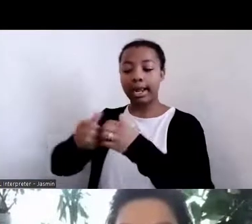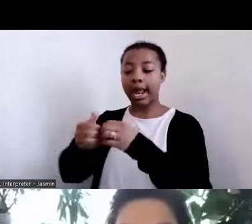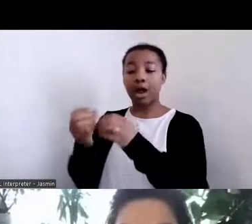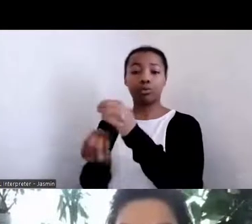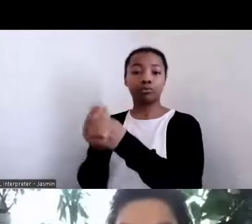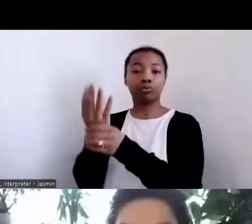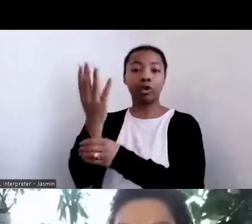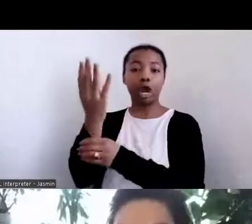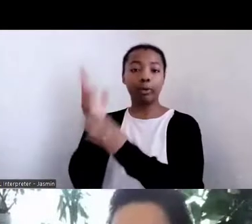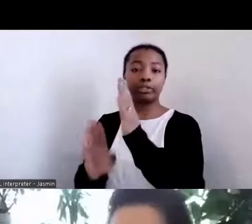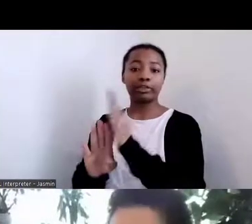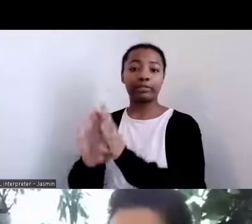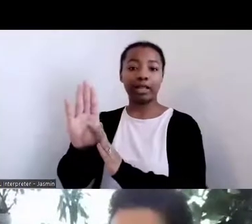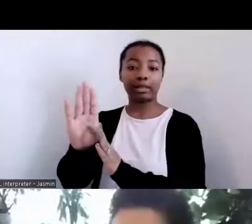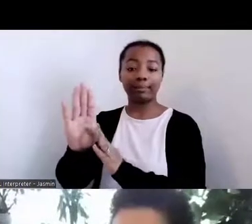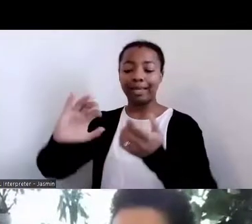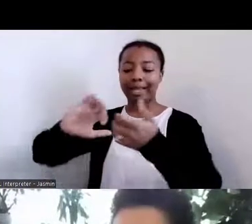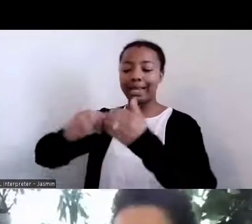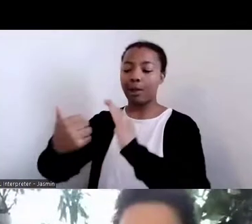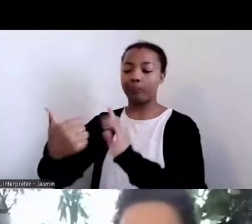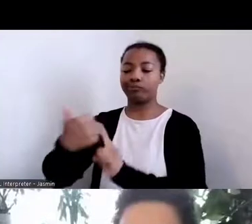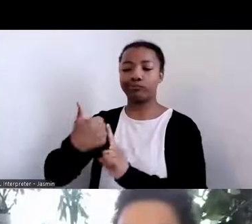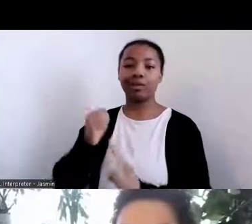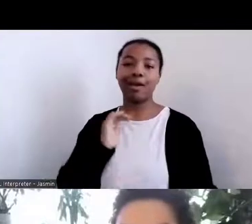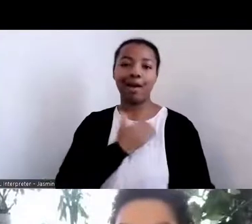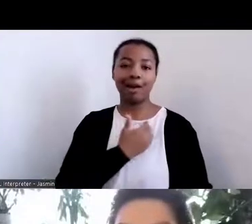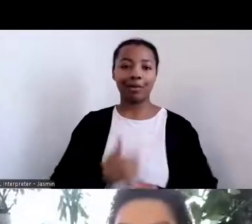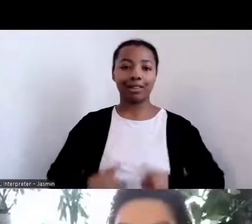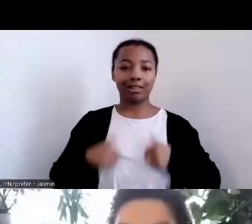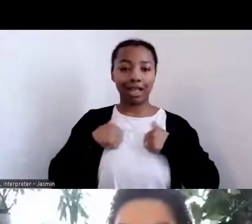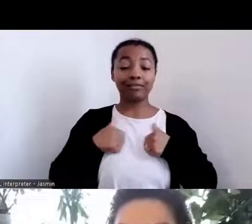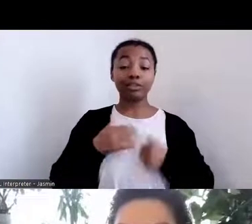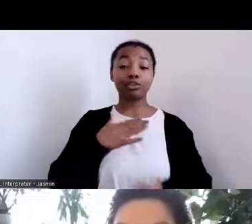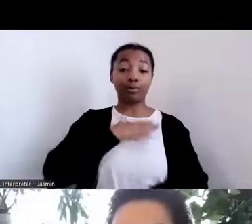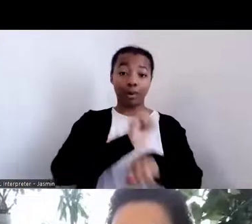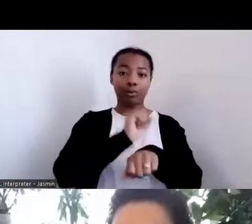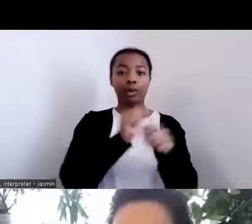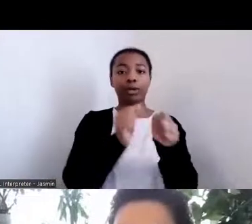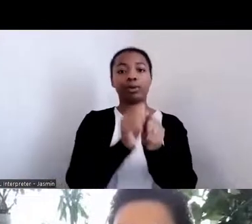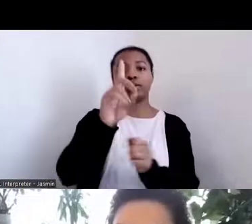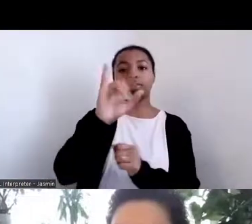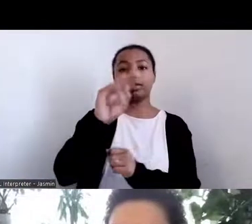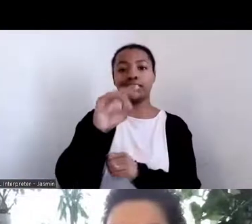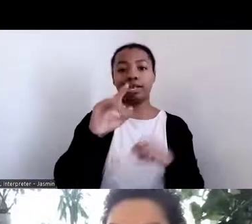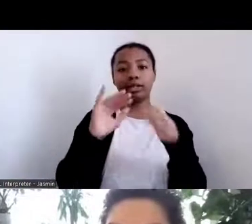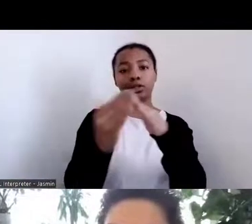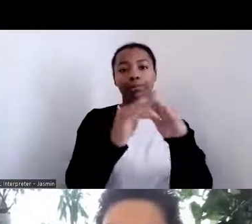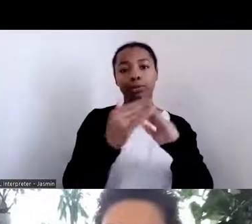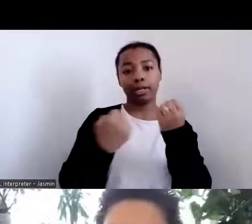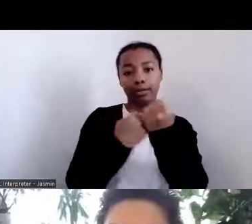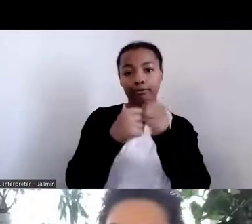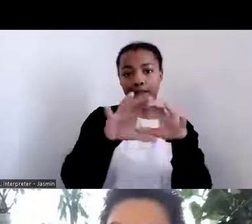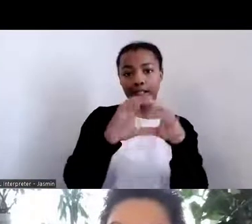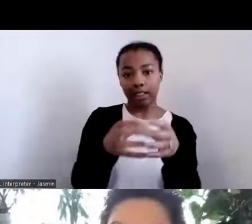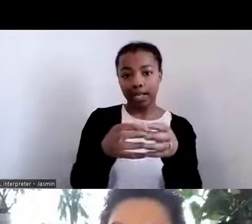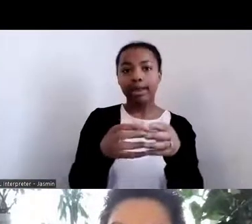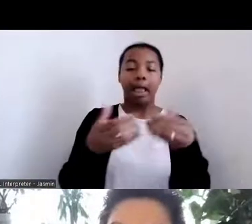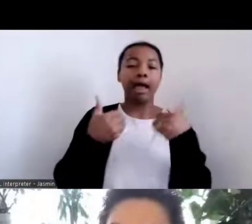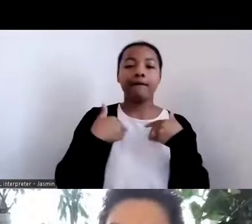And so our work with the Diné Community Advocacy Alliance, the many partners -- many of you have been a partner of our work